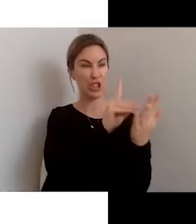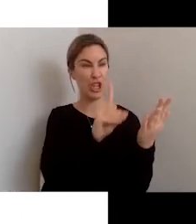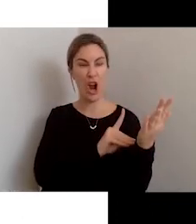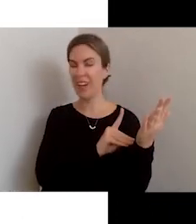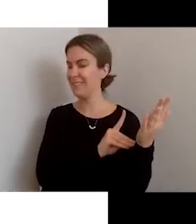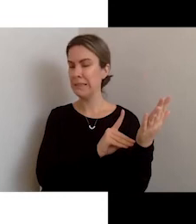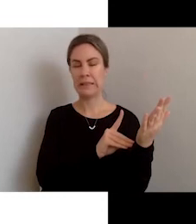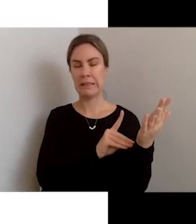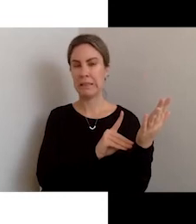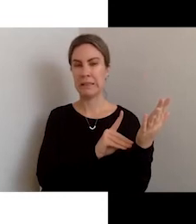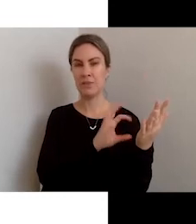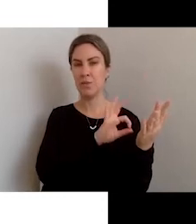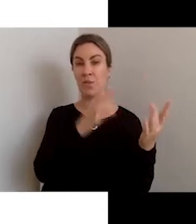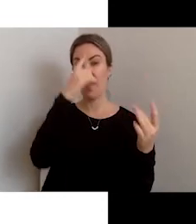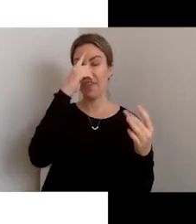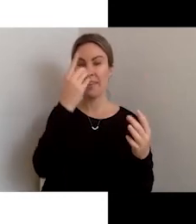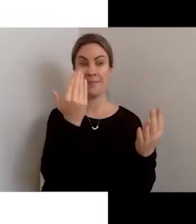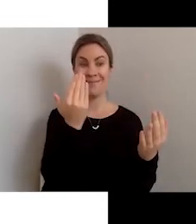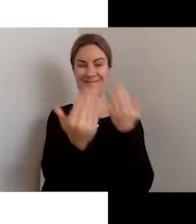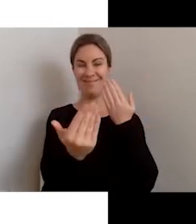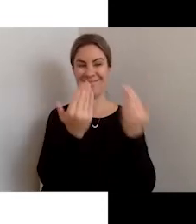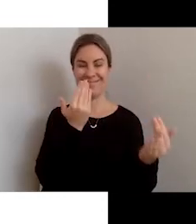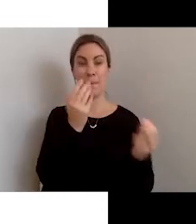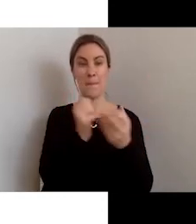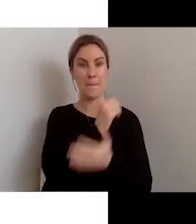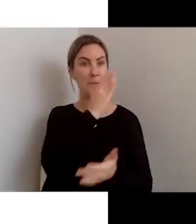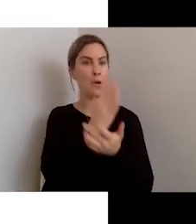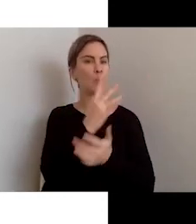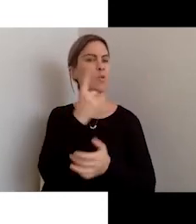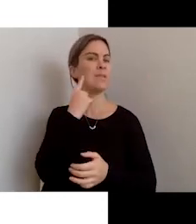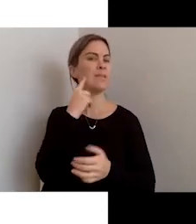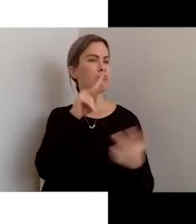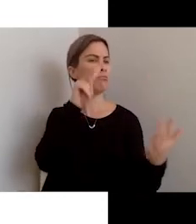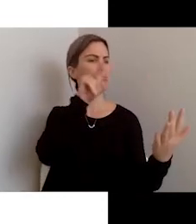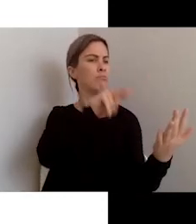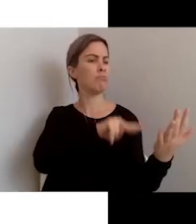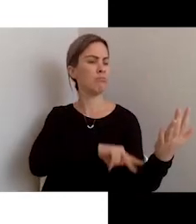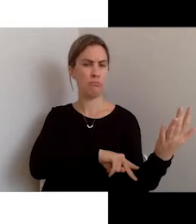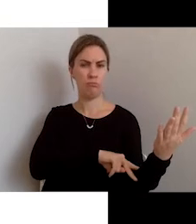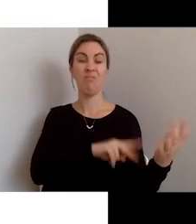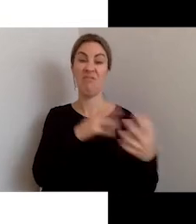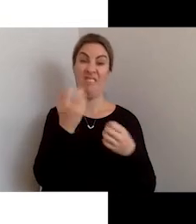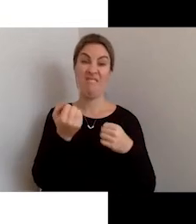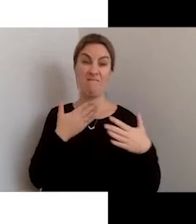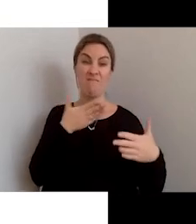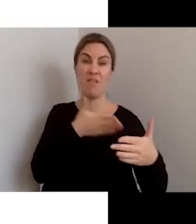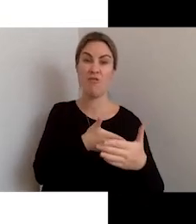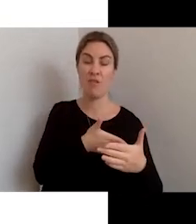contrast and colouring are also barriers to people with low vision